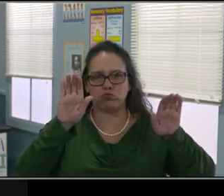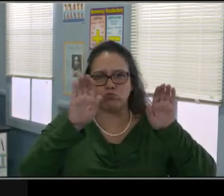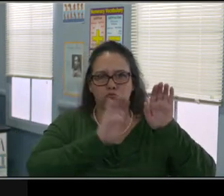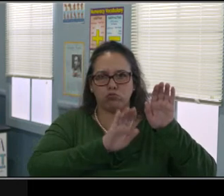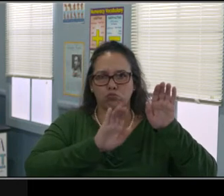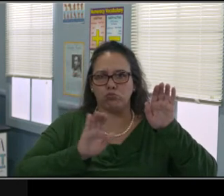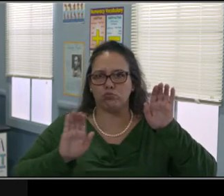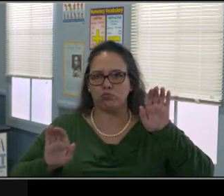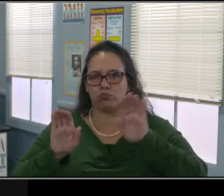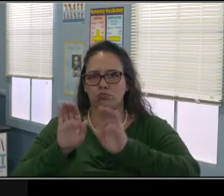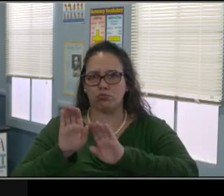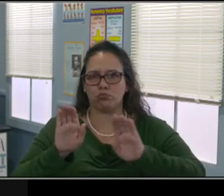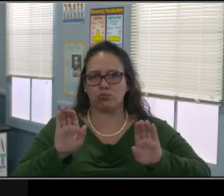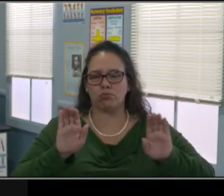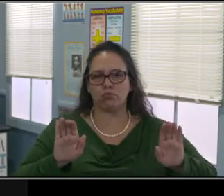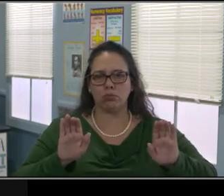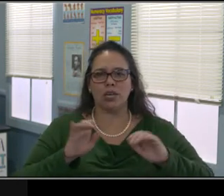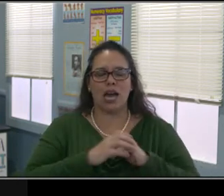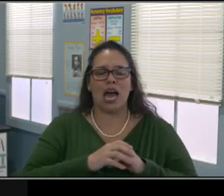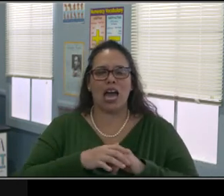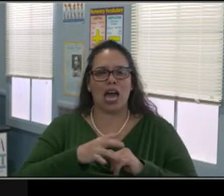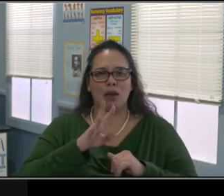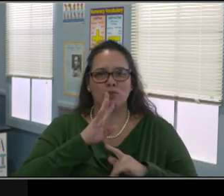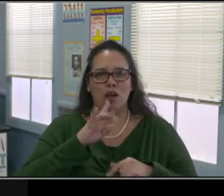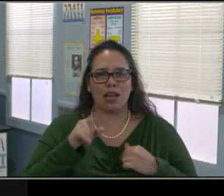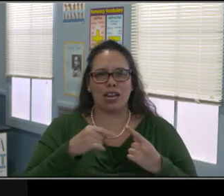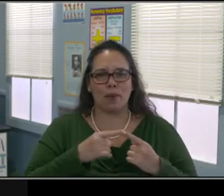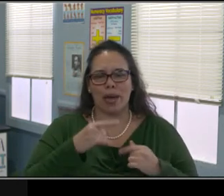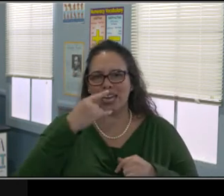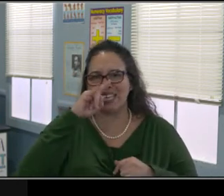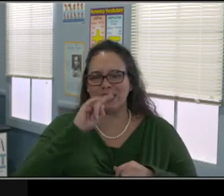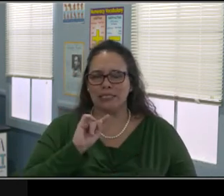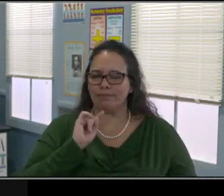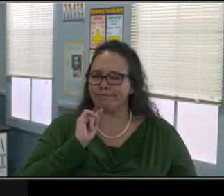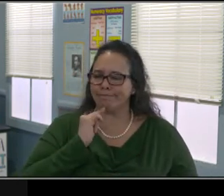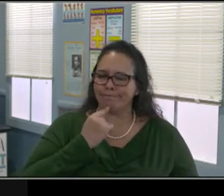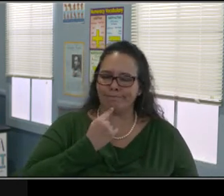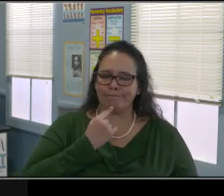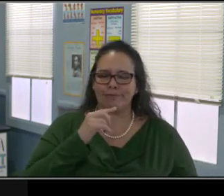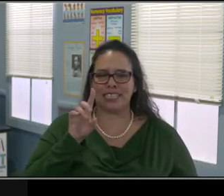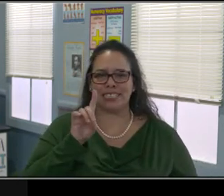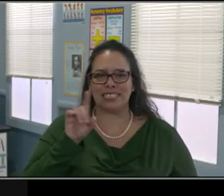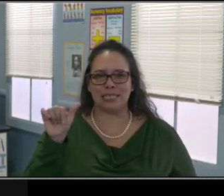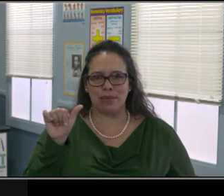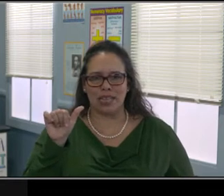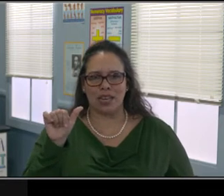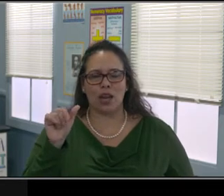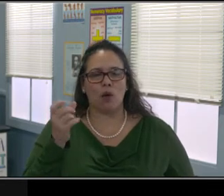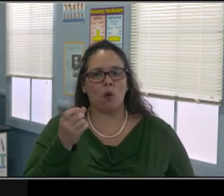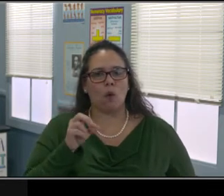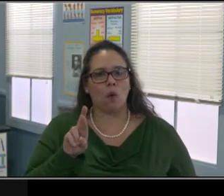the federal laws, require children with disabilities to have equal access to services and resources